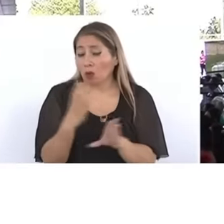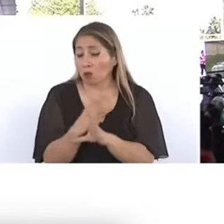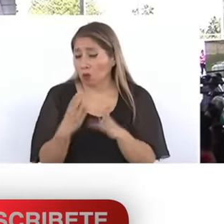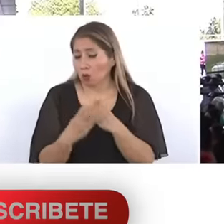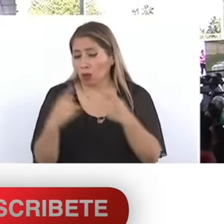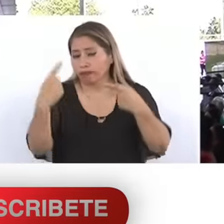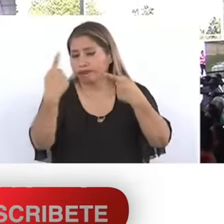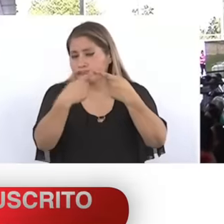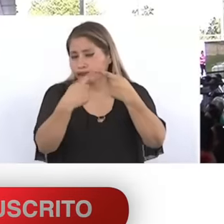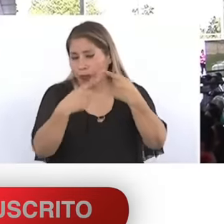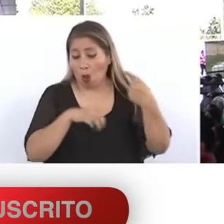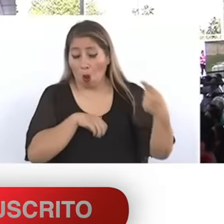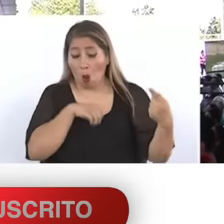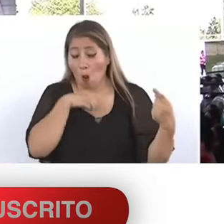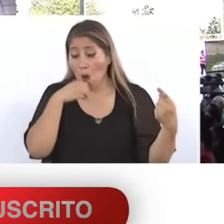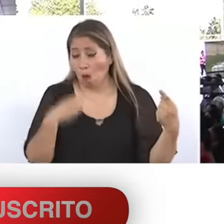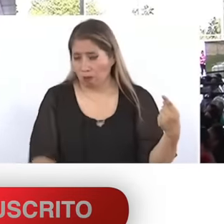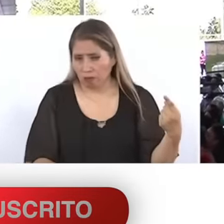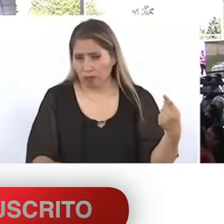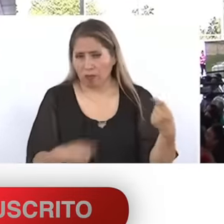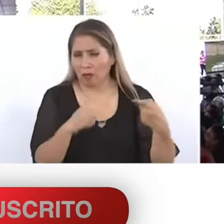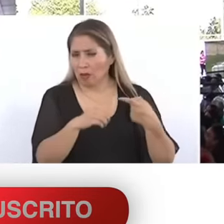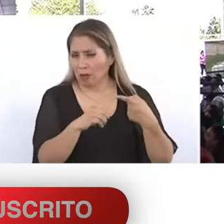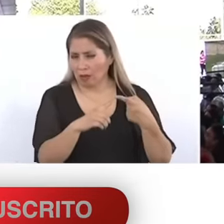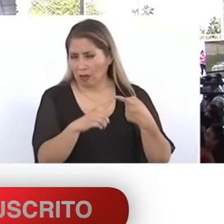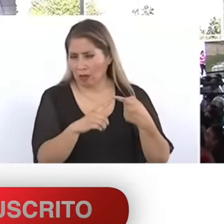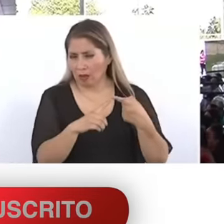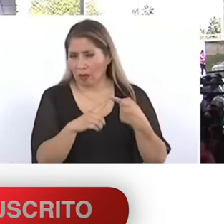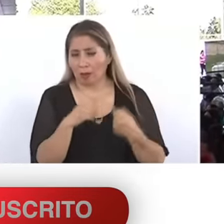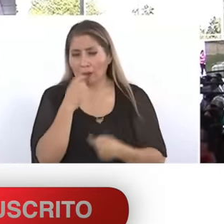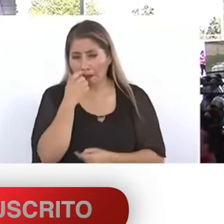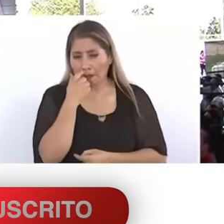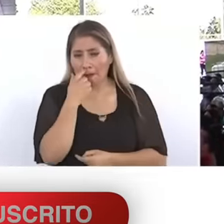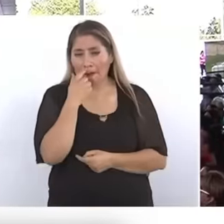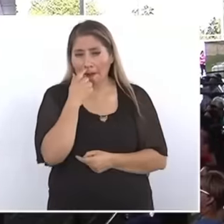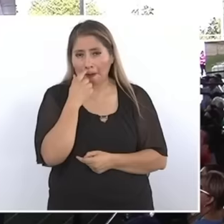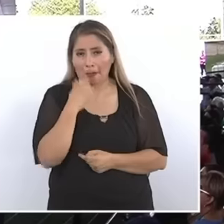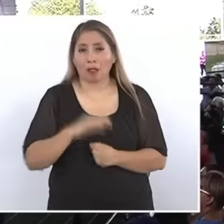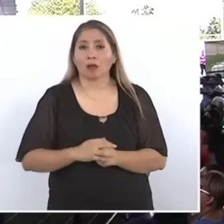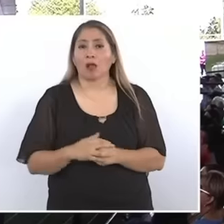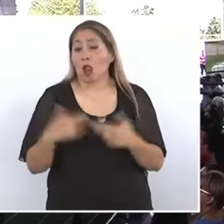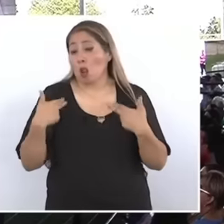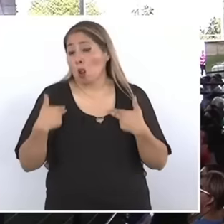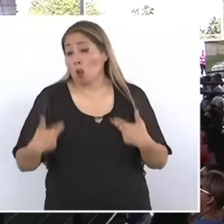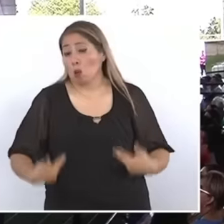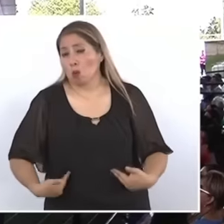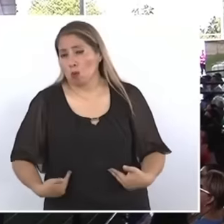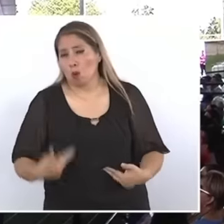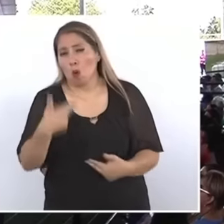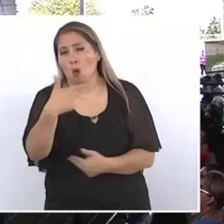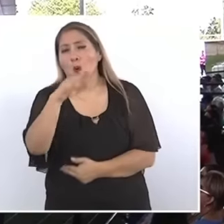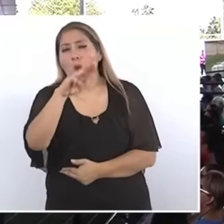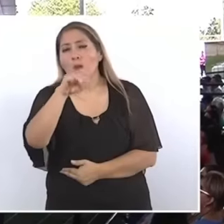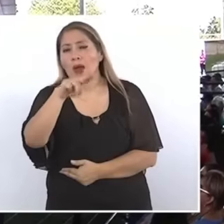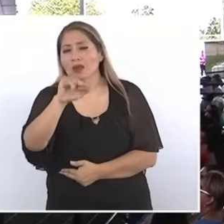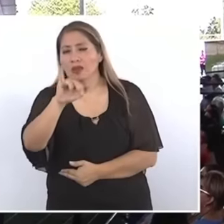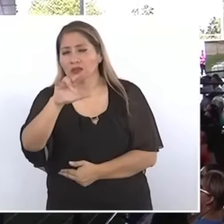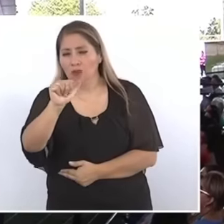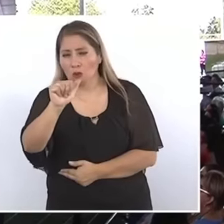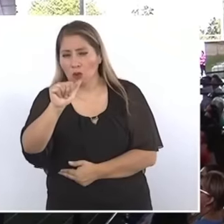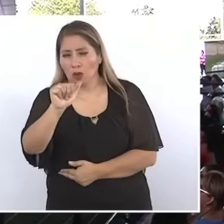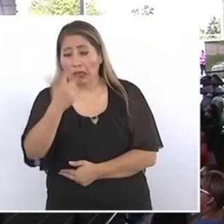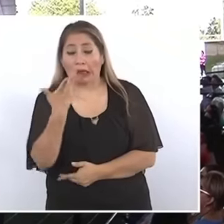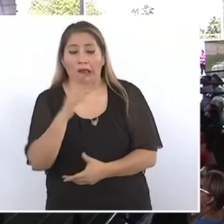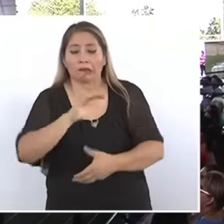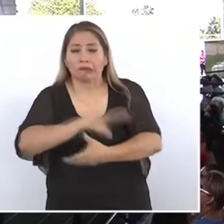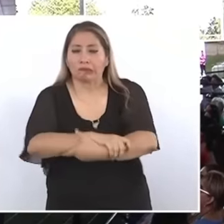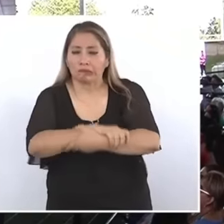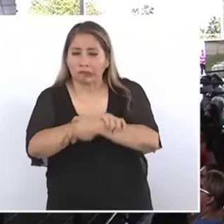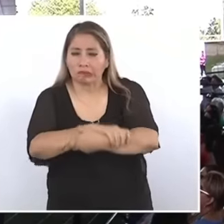obligations that humanism and fraternity mark for us as Mexican men and women,